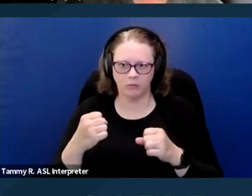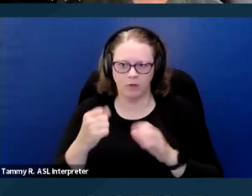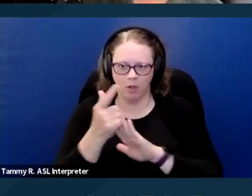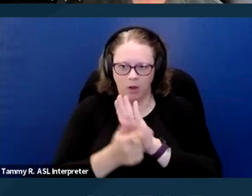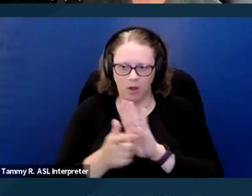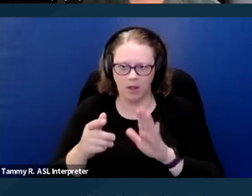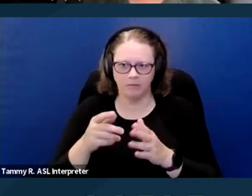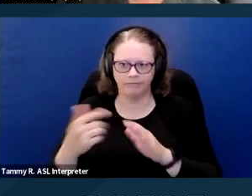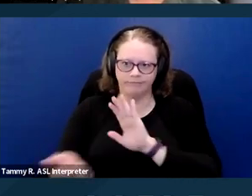Next slide, please.